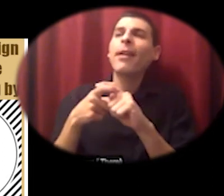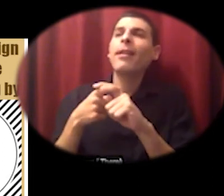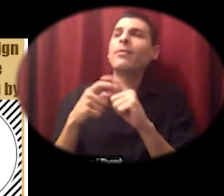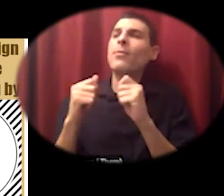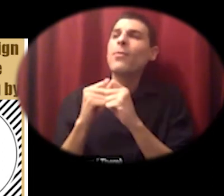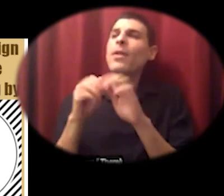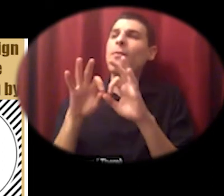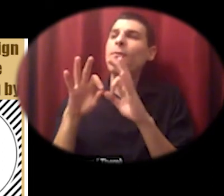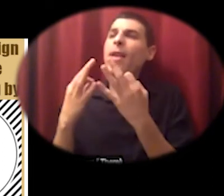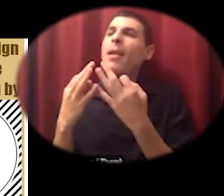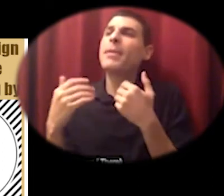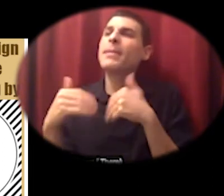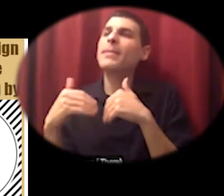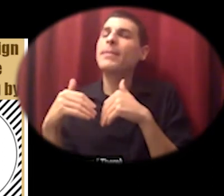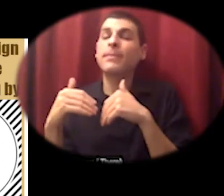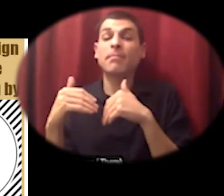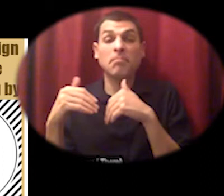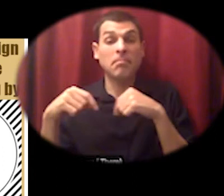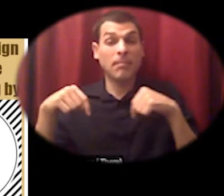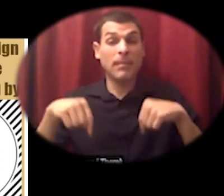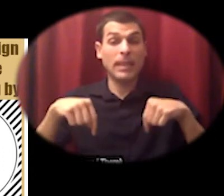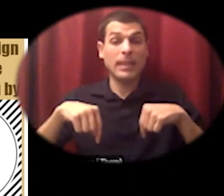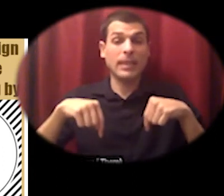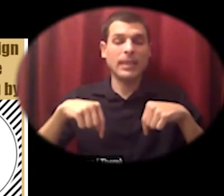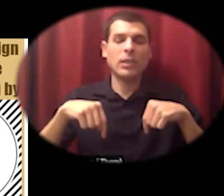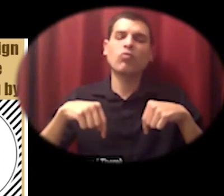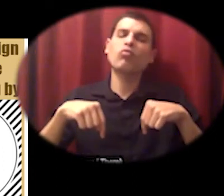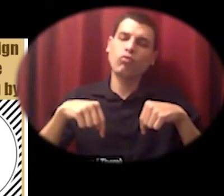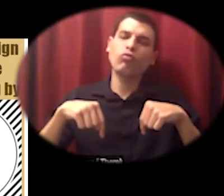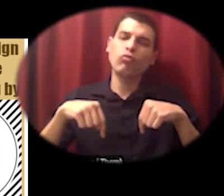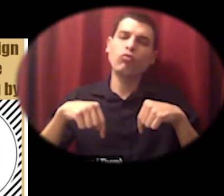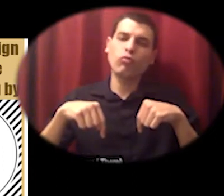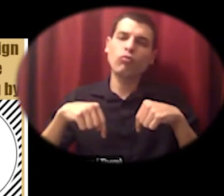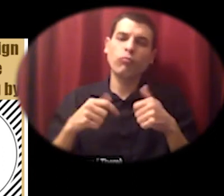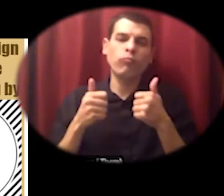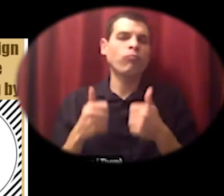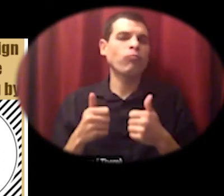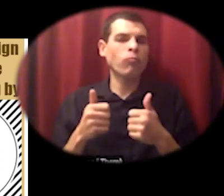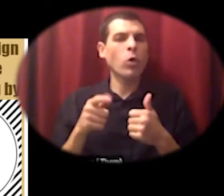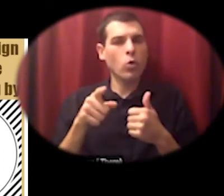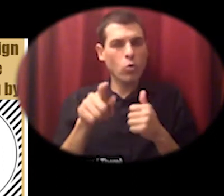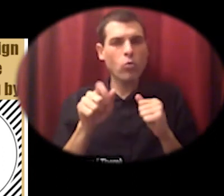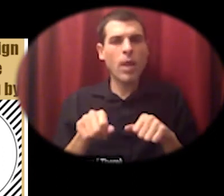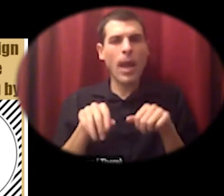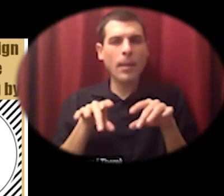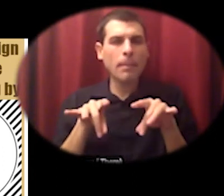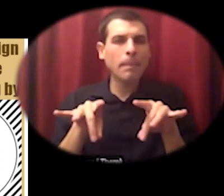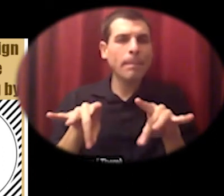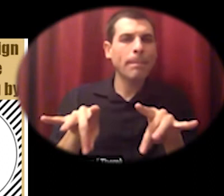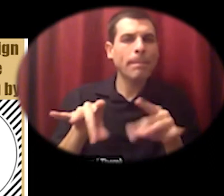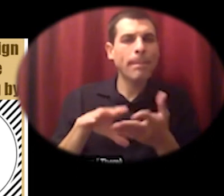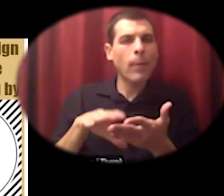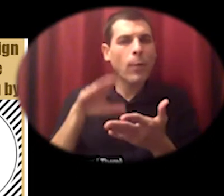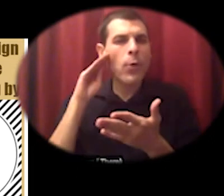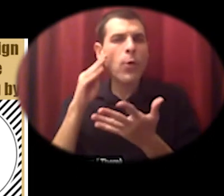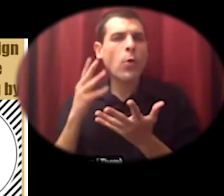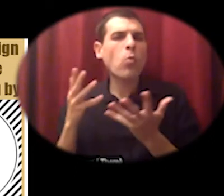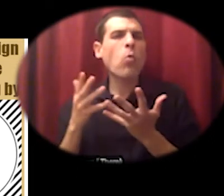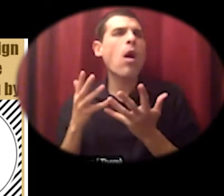for getting a sense of what is possible at small scales and also large scales